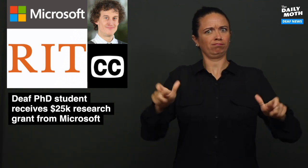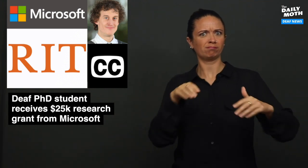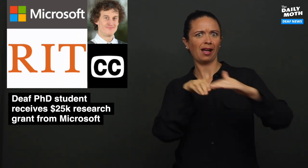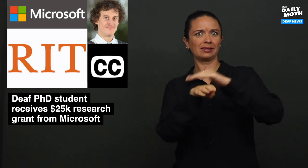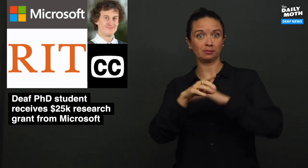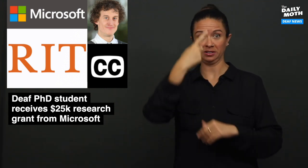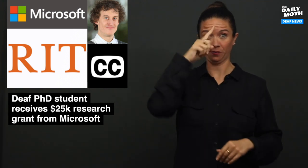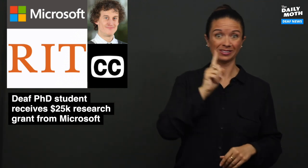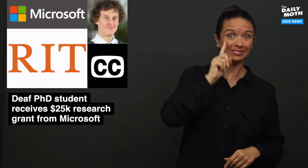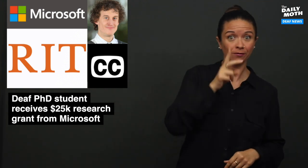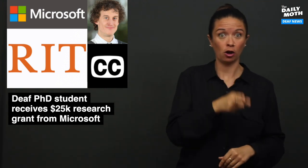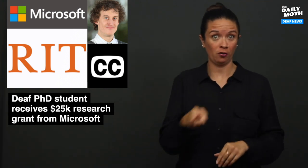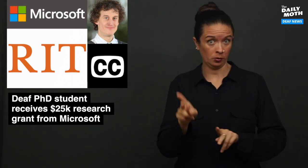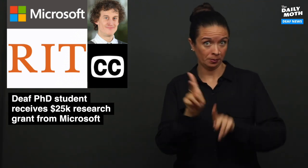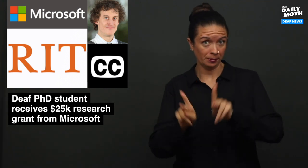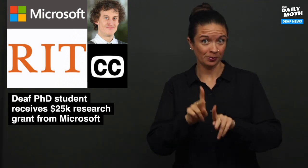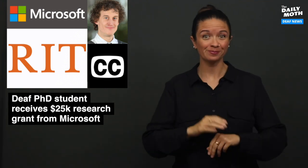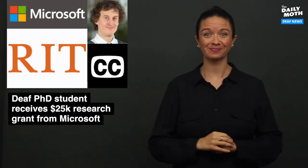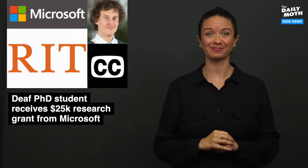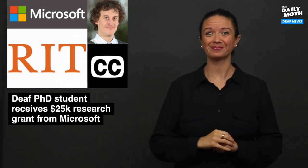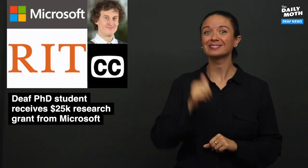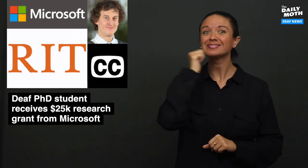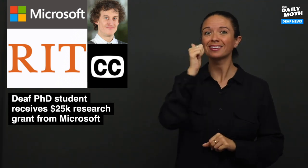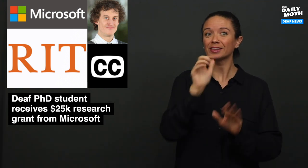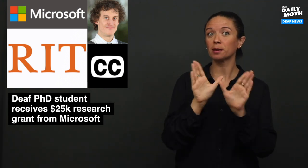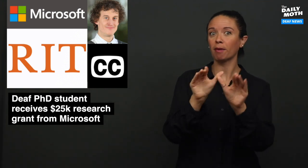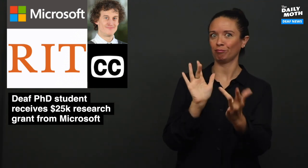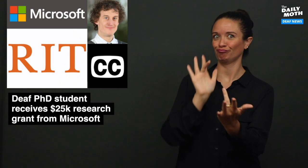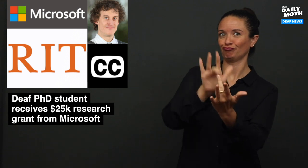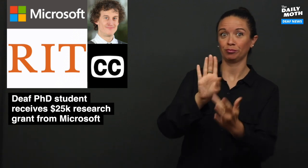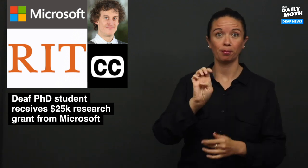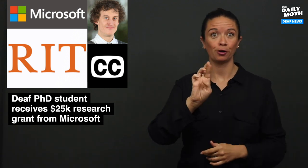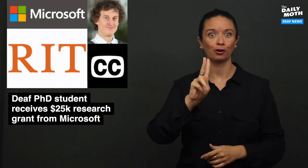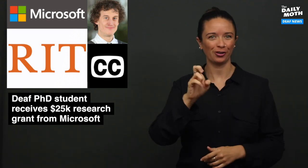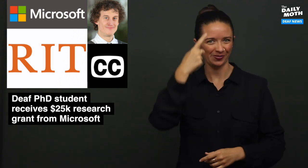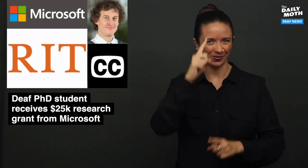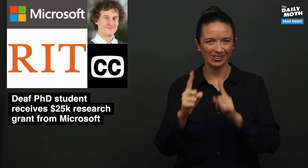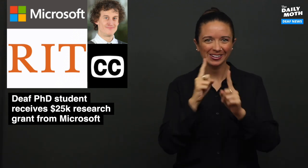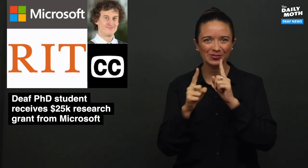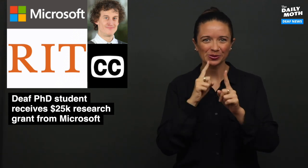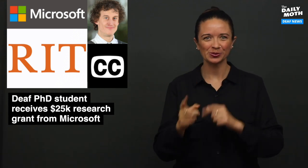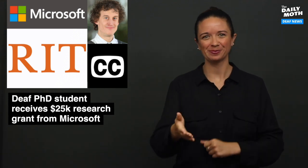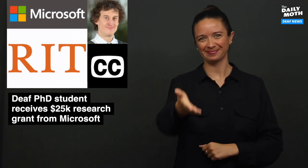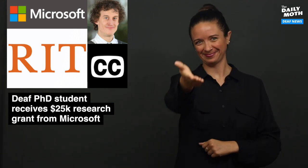greater accessibility for deaf and hard of hearing users. The Daily Moth reached out to Berke for an interview.